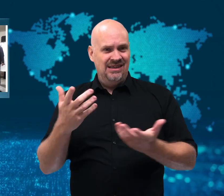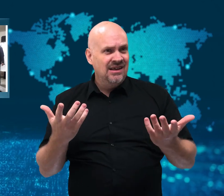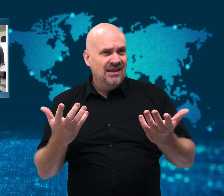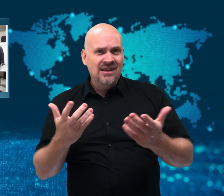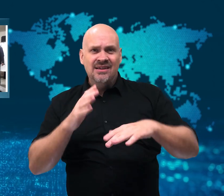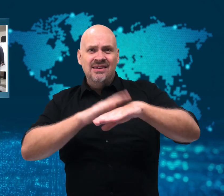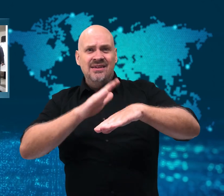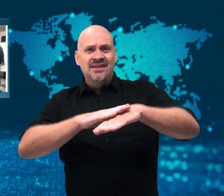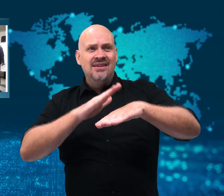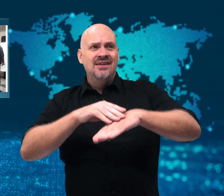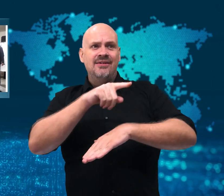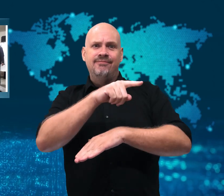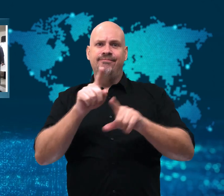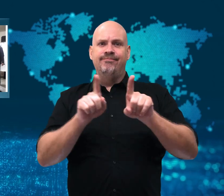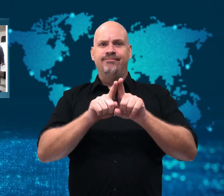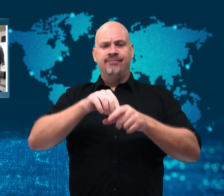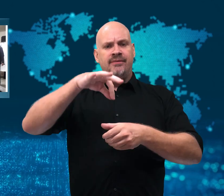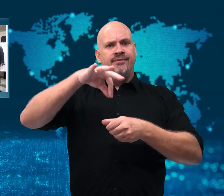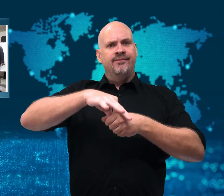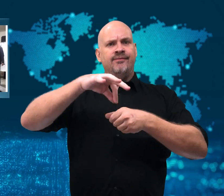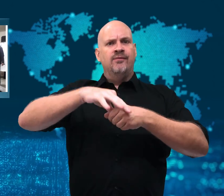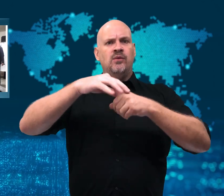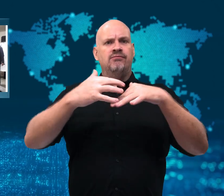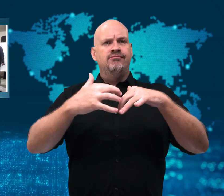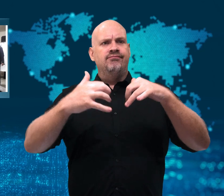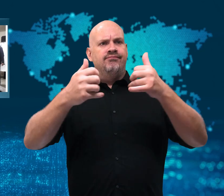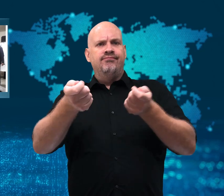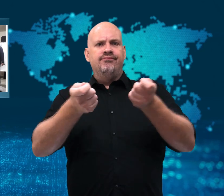which is the true one.